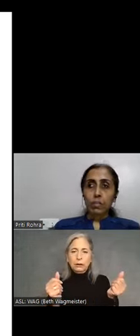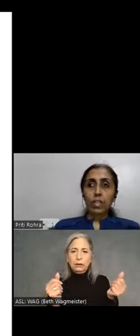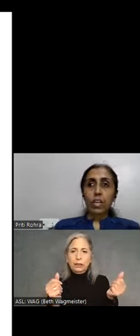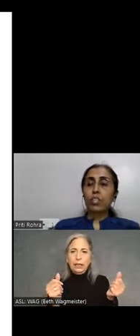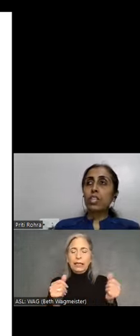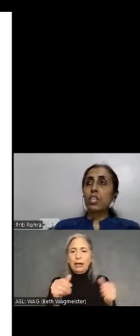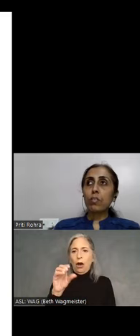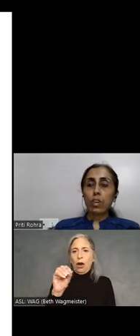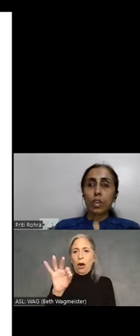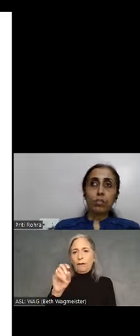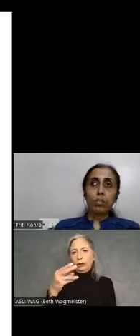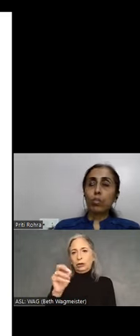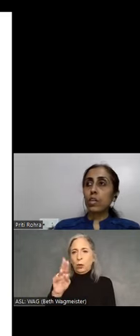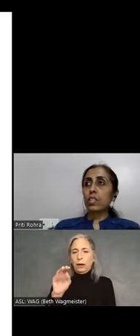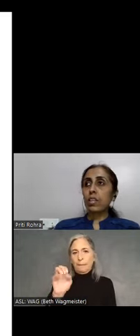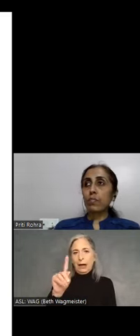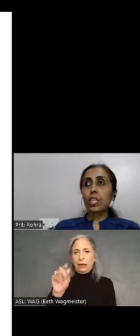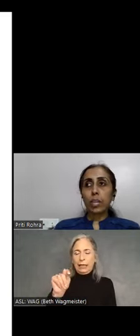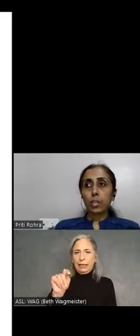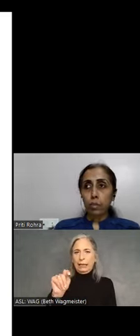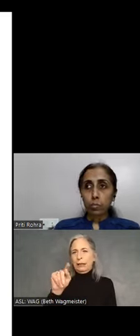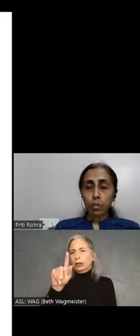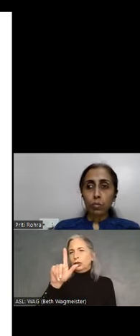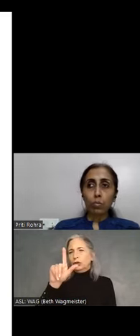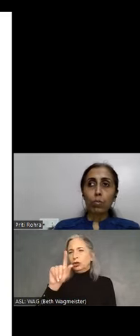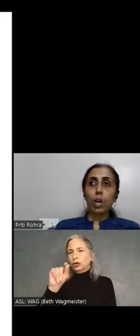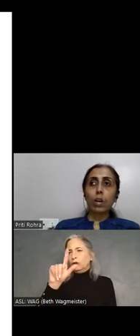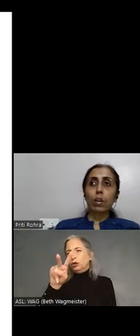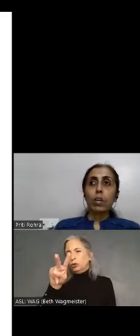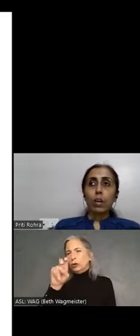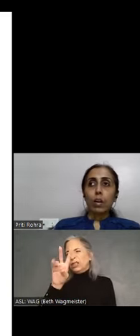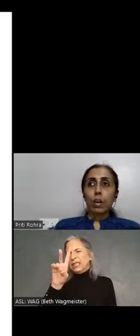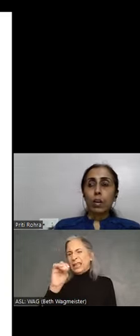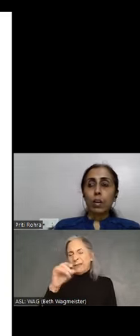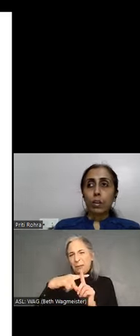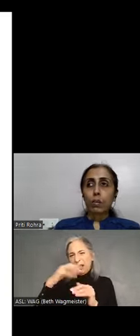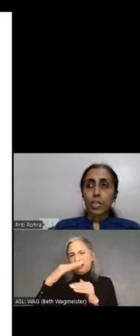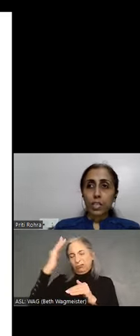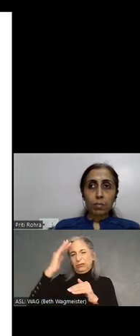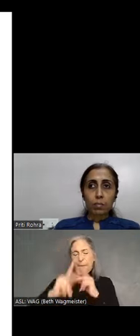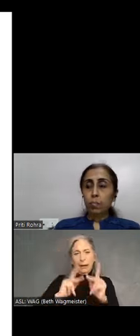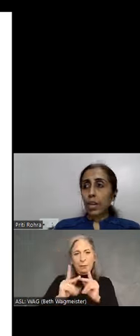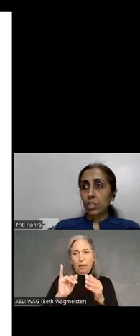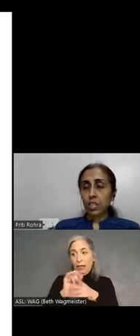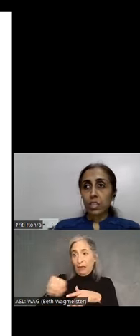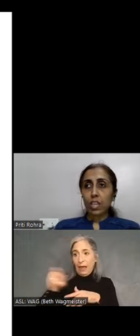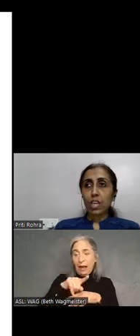We have a team of around 270-plus people who are, you know, accessibility passionate. And